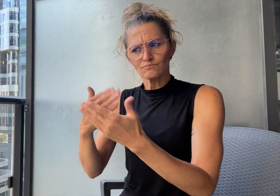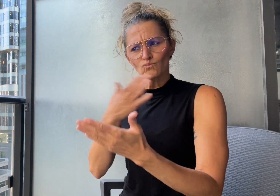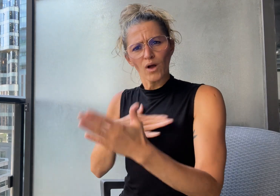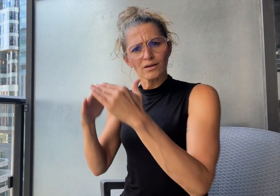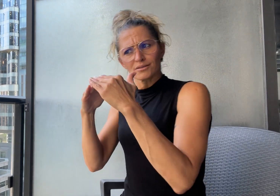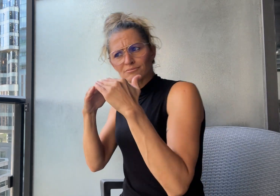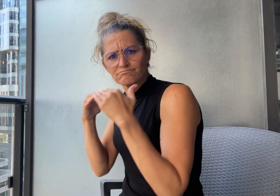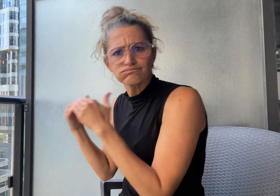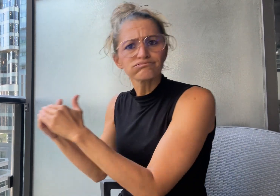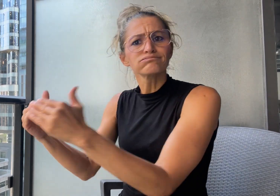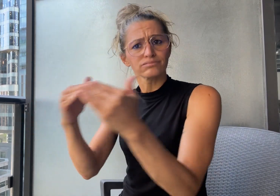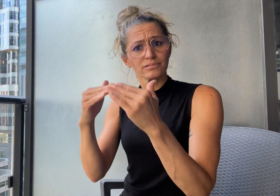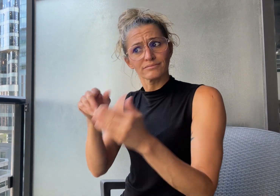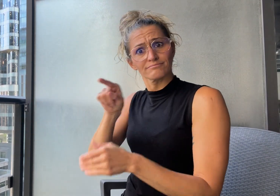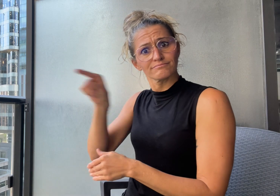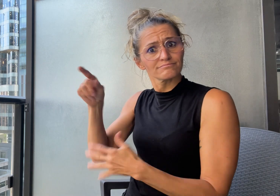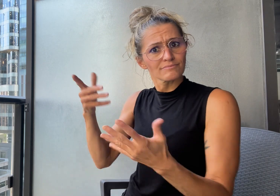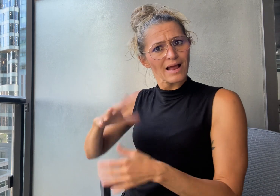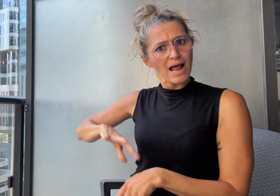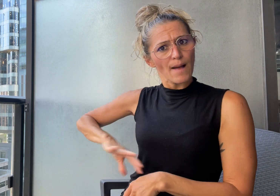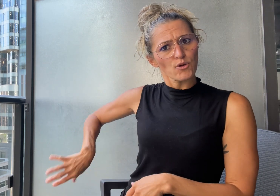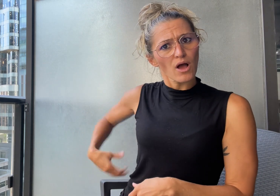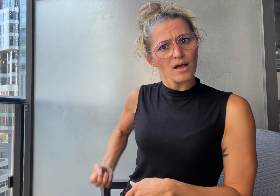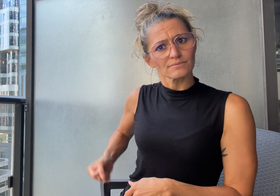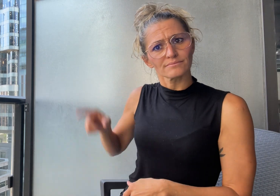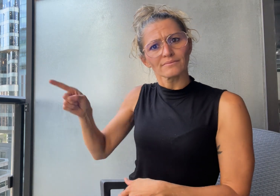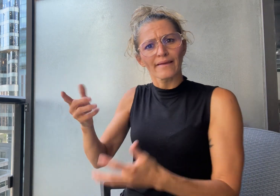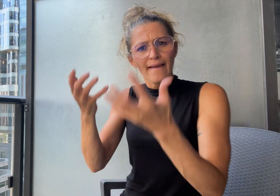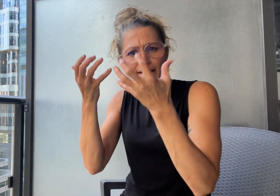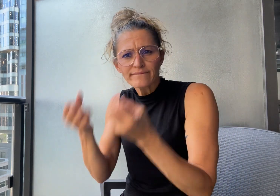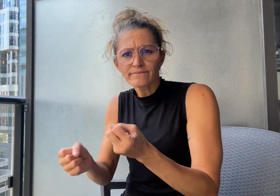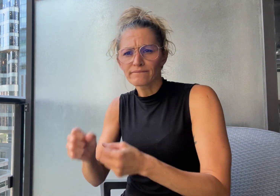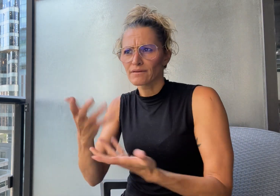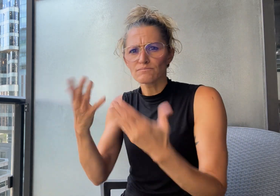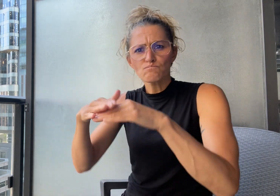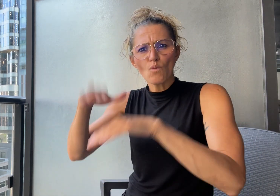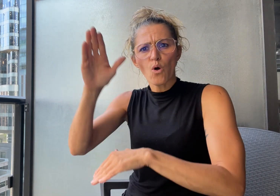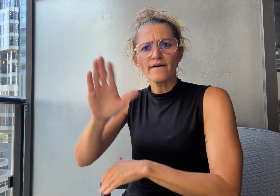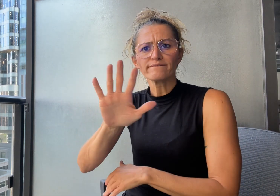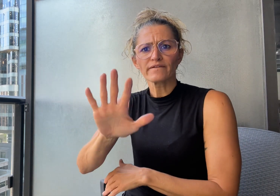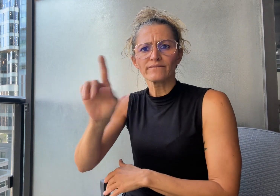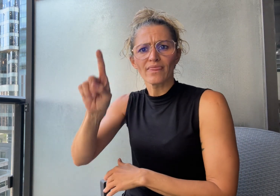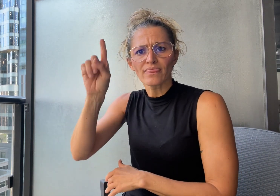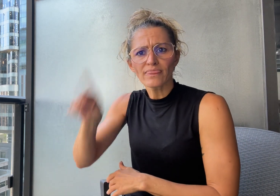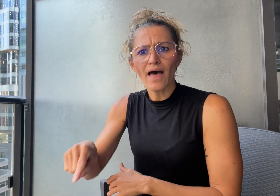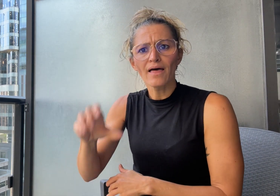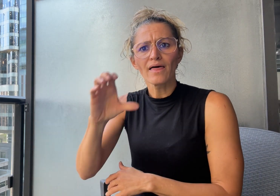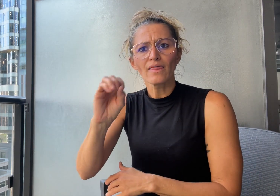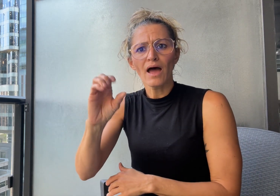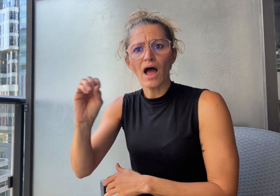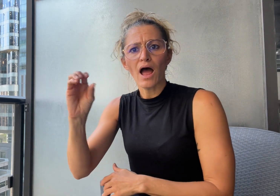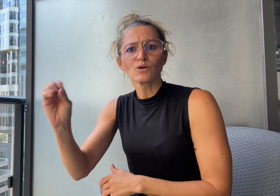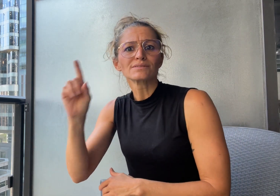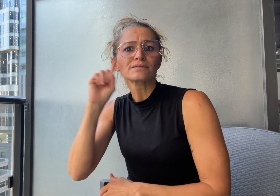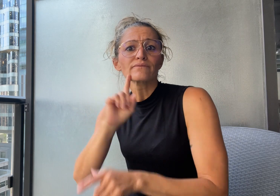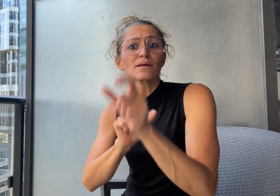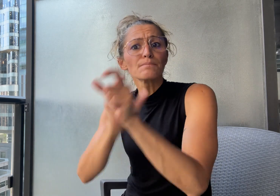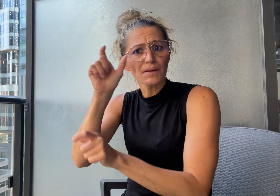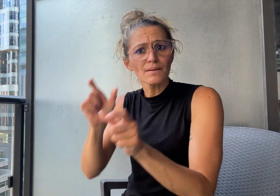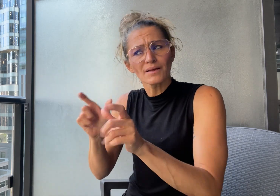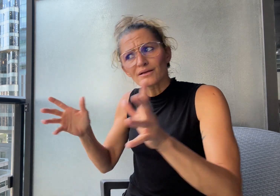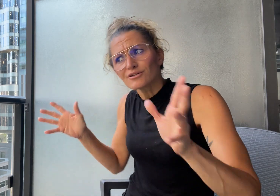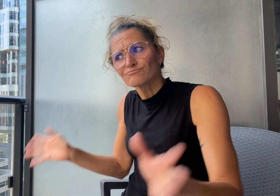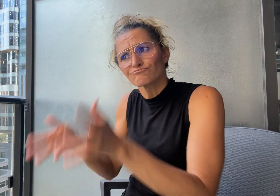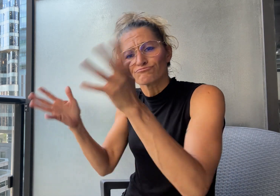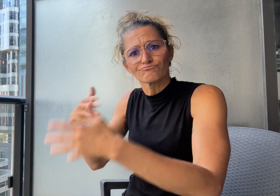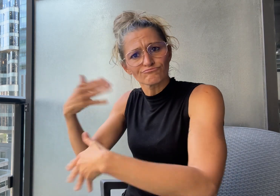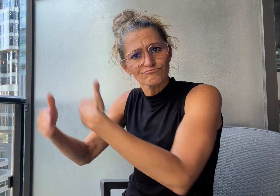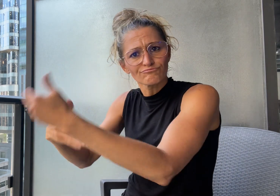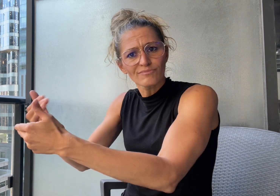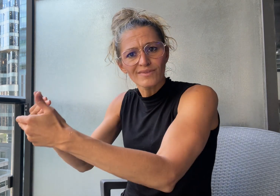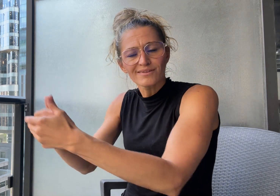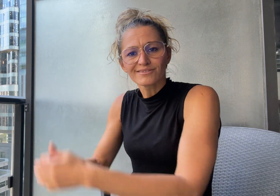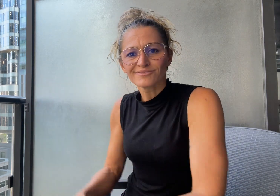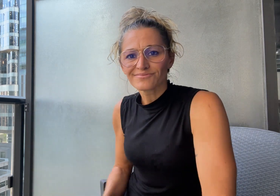for more than 51,000 Deaf people in Cambodia.